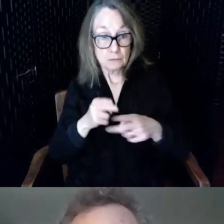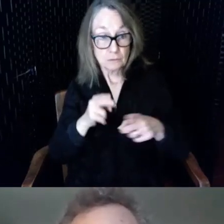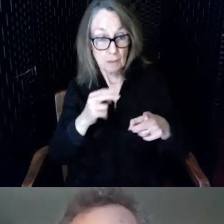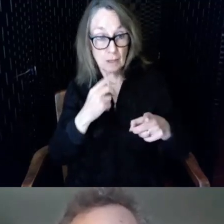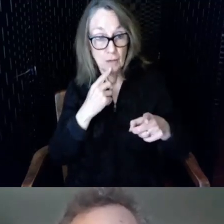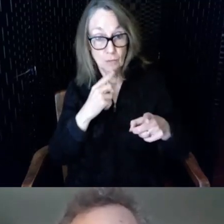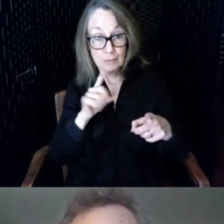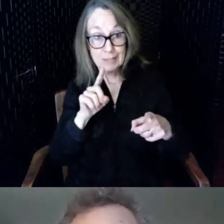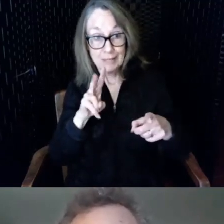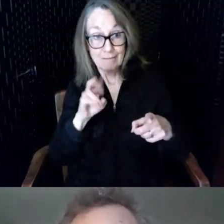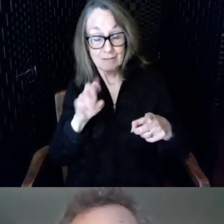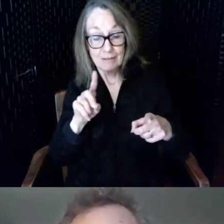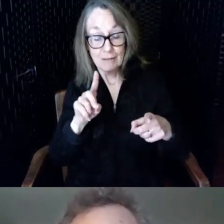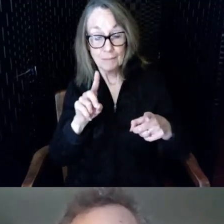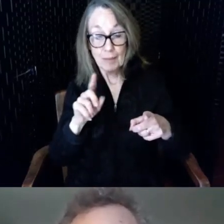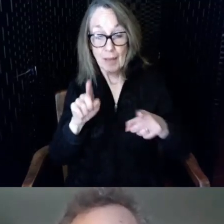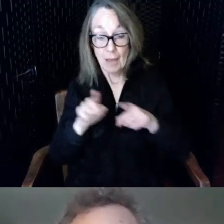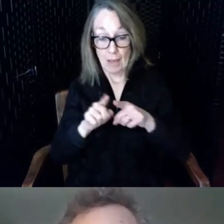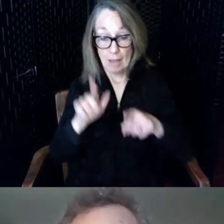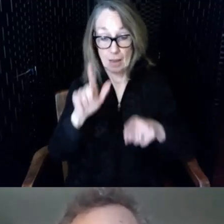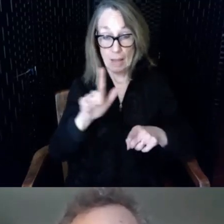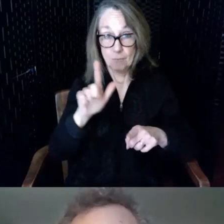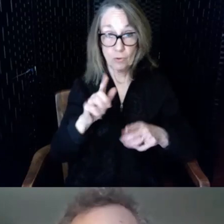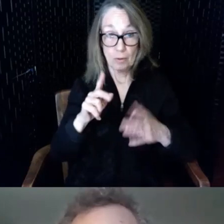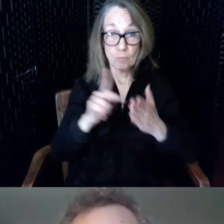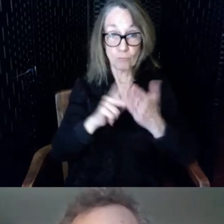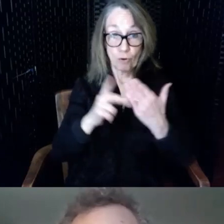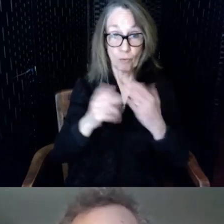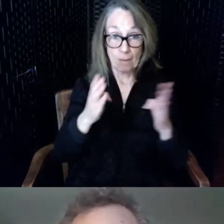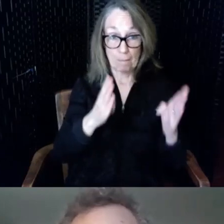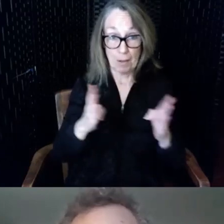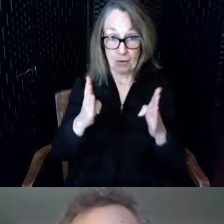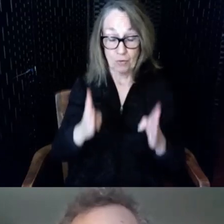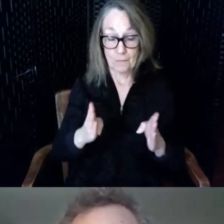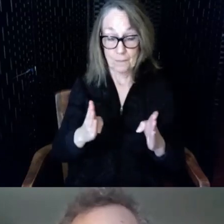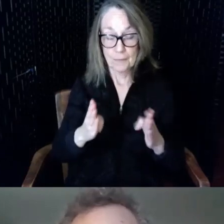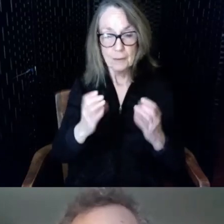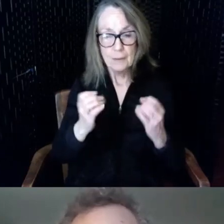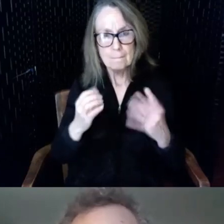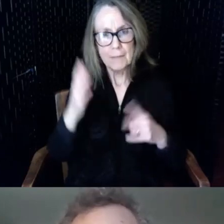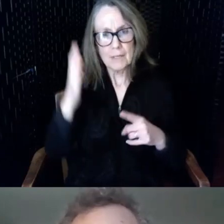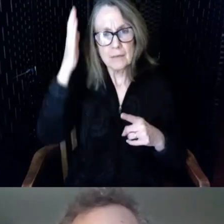working with presenters there are many who say they don't need a microphone